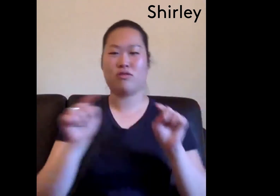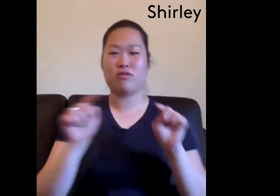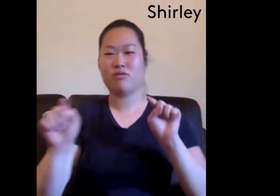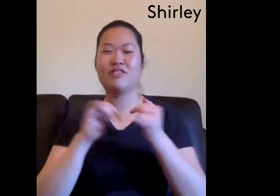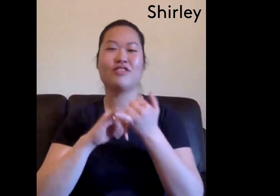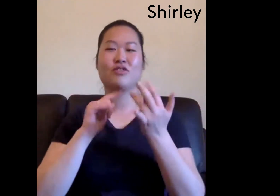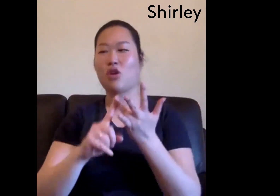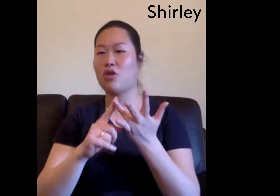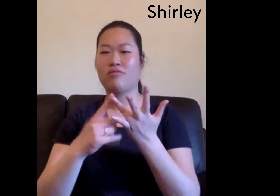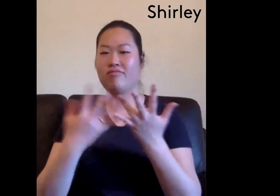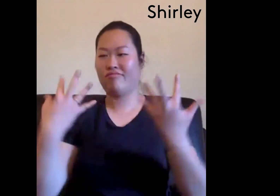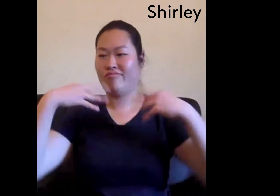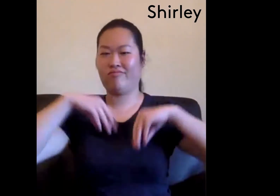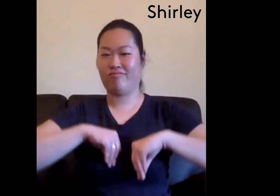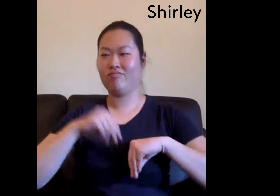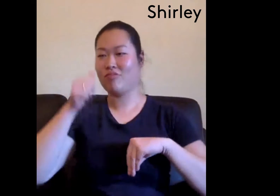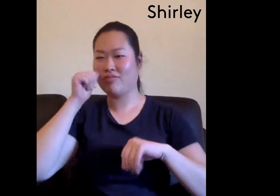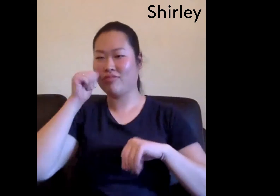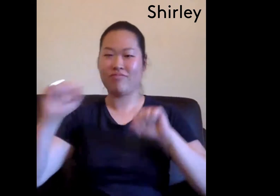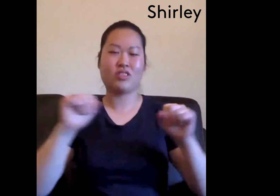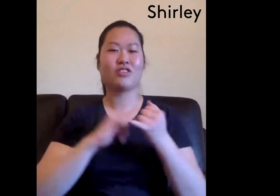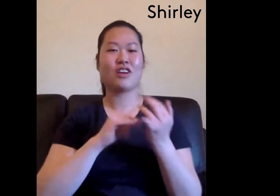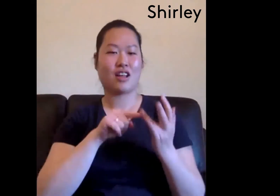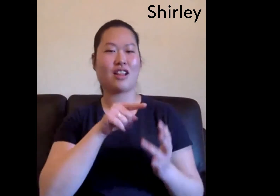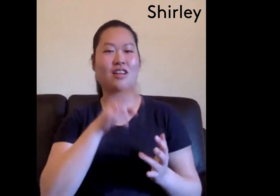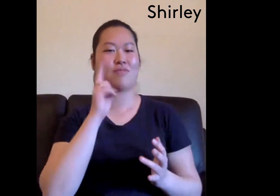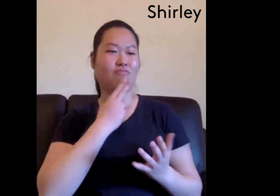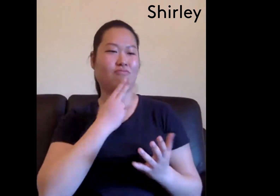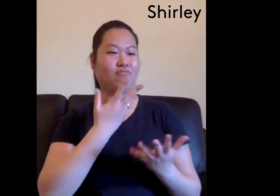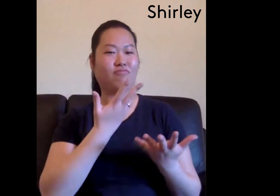So, I think I moved between two worlds being the mainstream world and the Deaf world